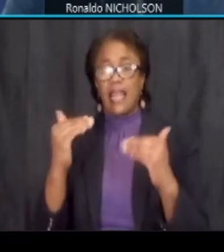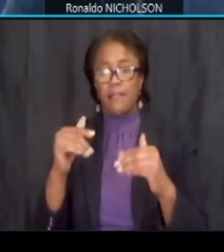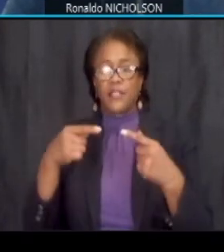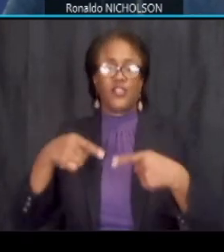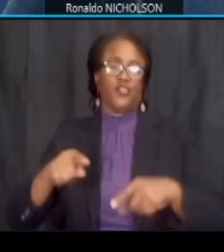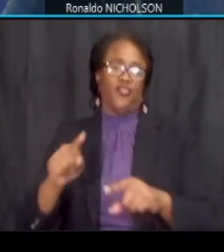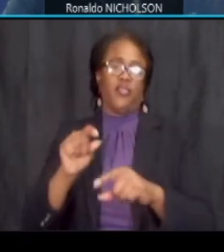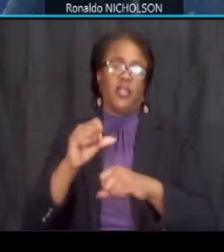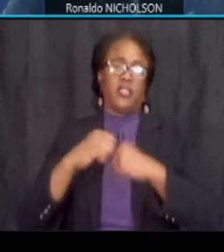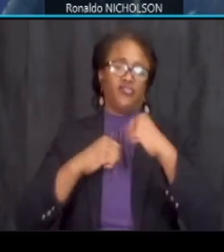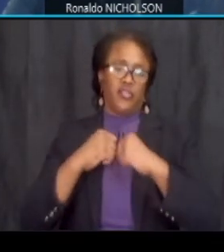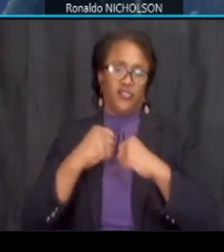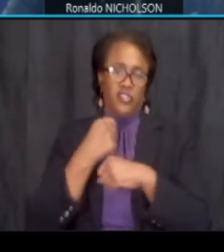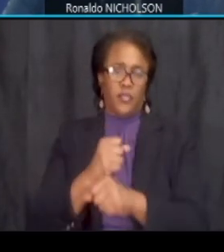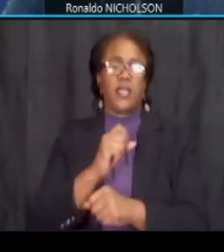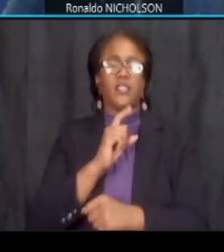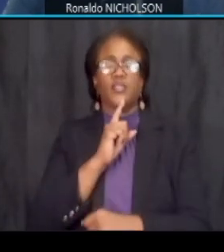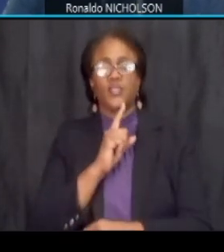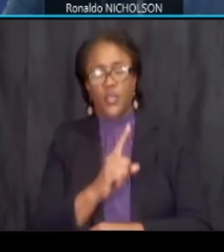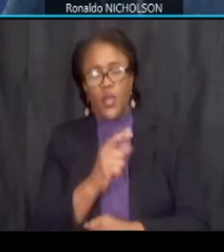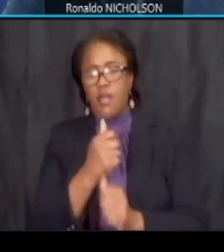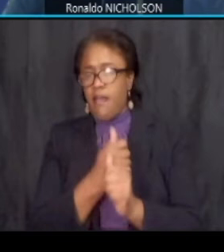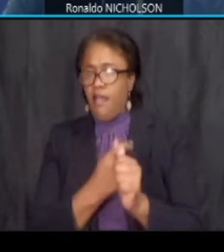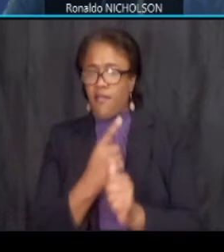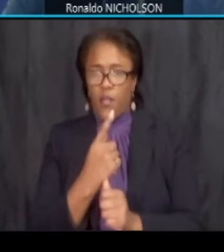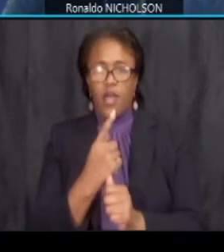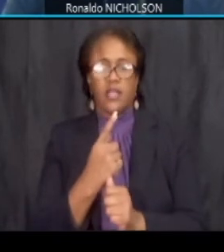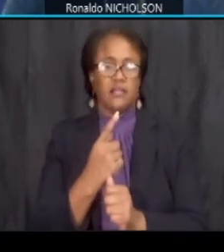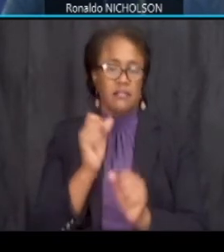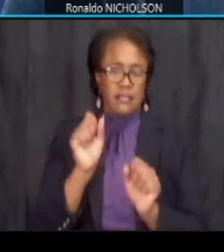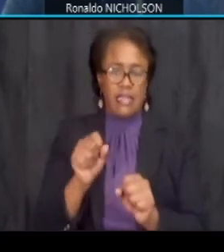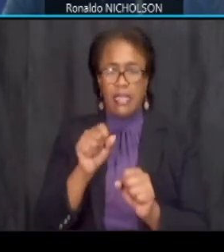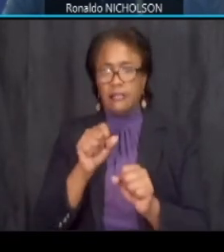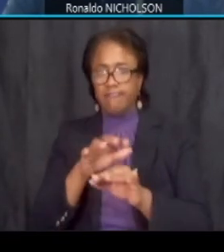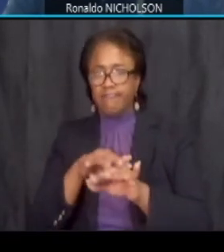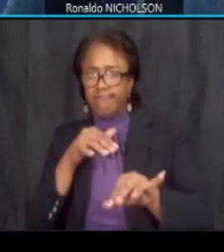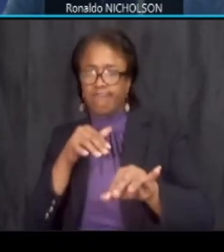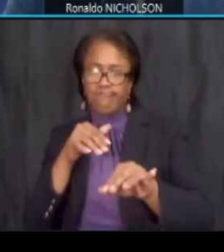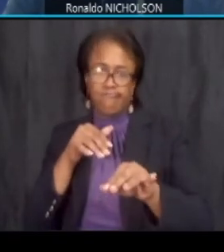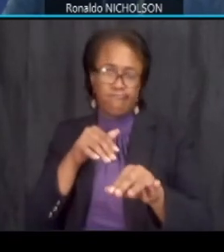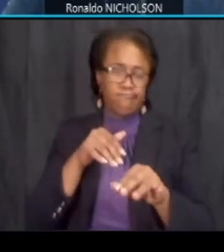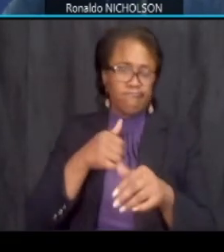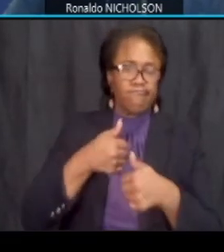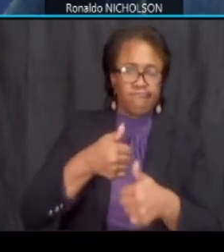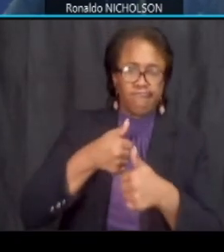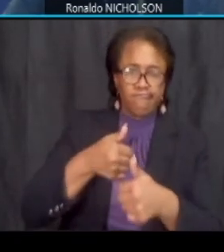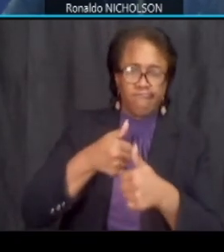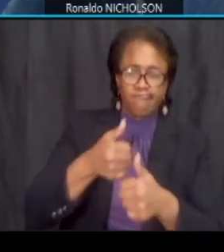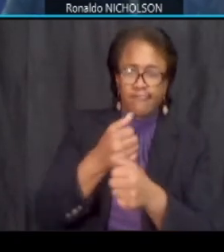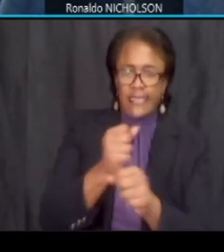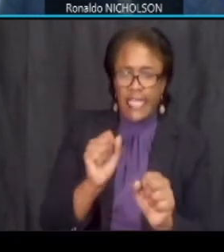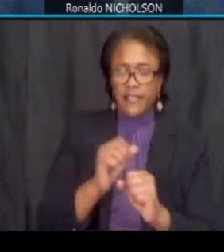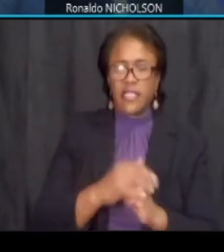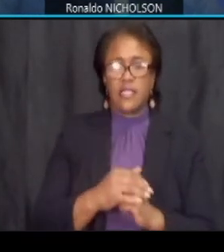to make sure that everyone gets through the corridor safely and lastly and i can't emphasize